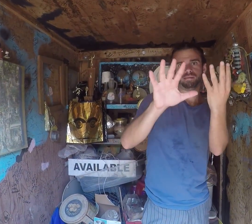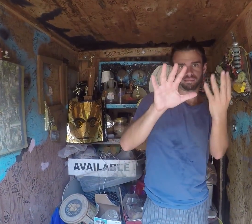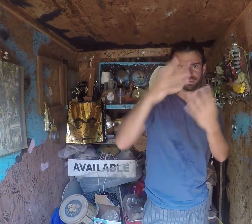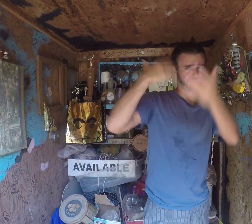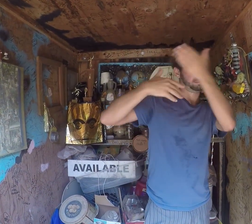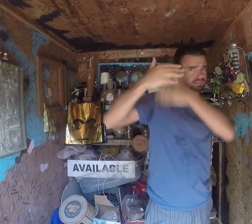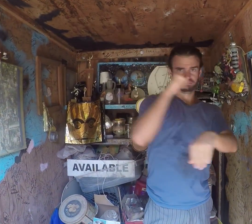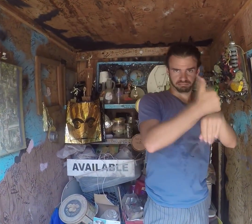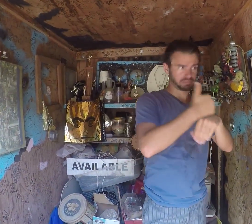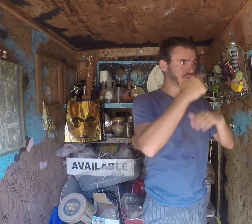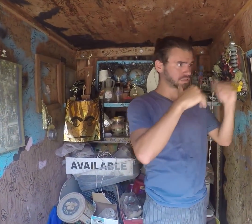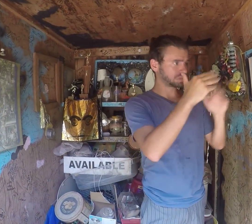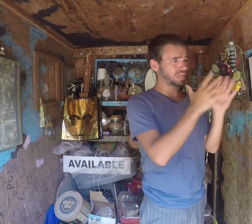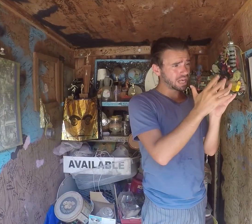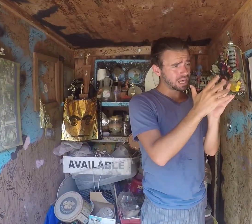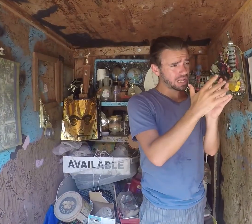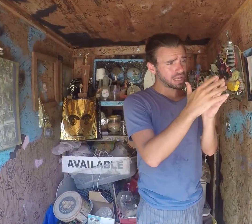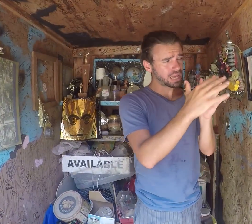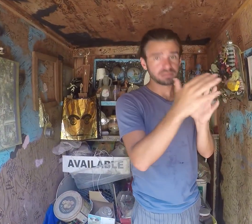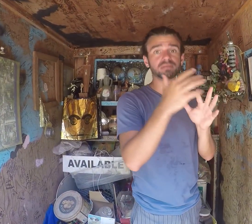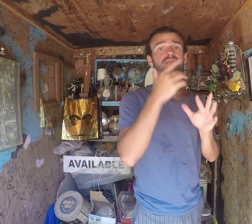An artist has been building this art work for a while.